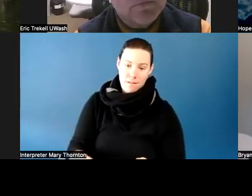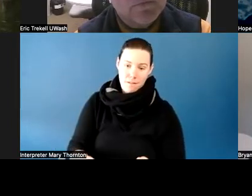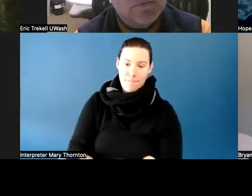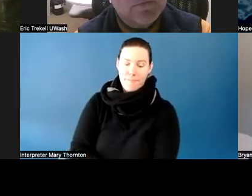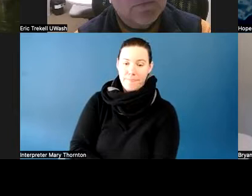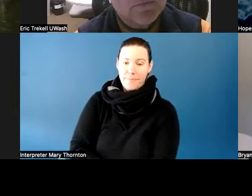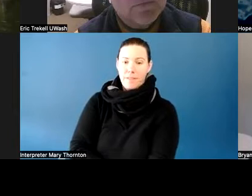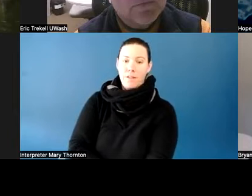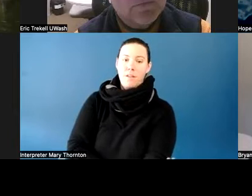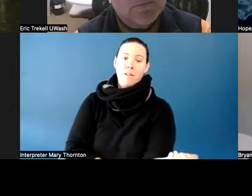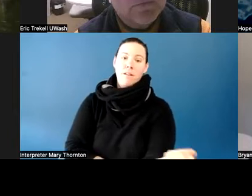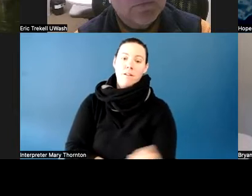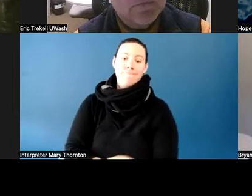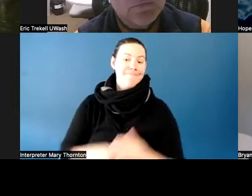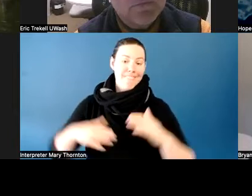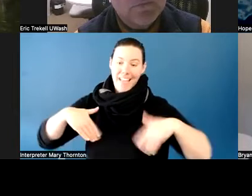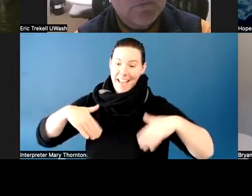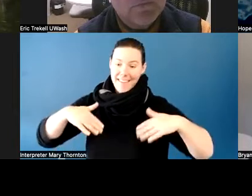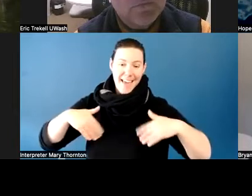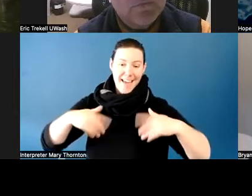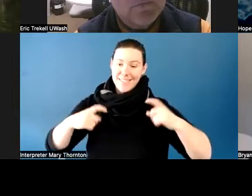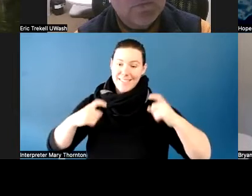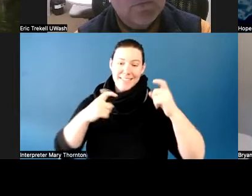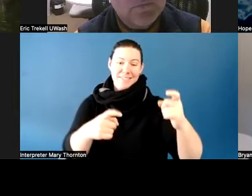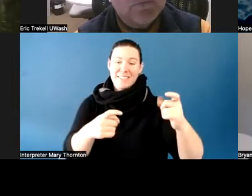hadn't turned in maybe more than two assignments in three